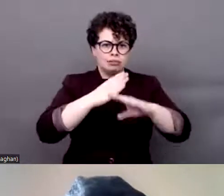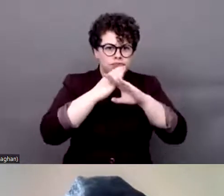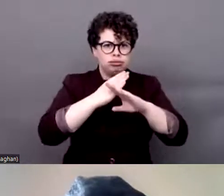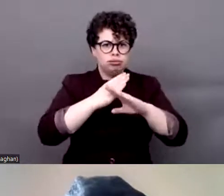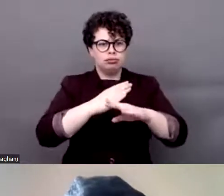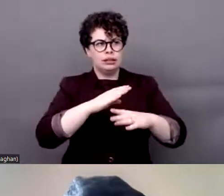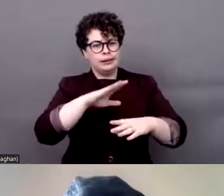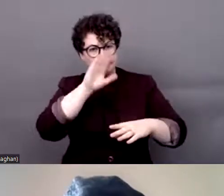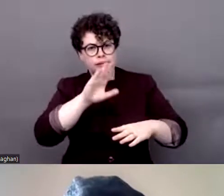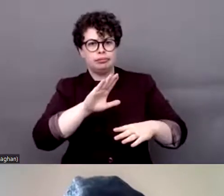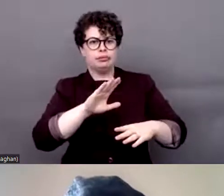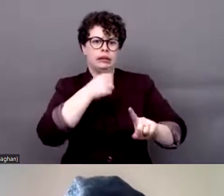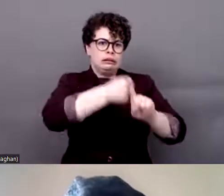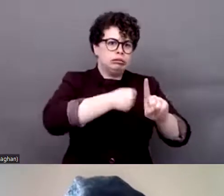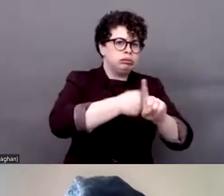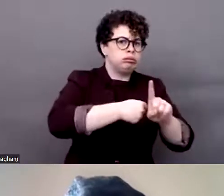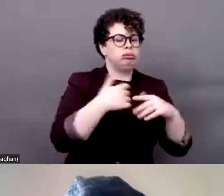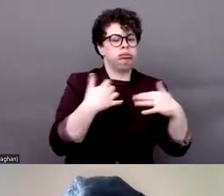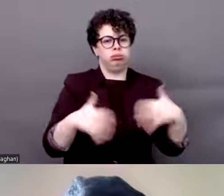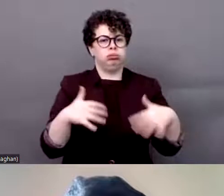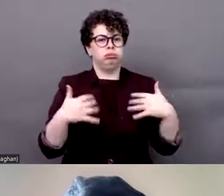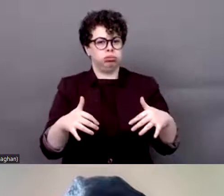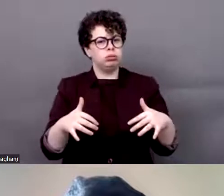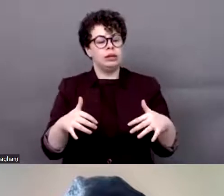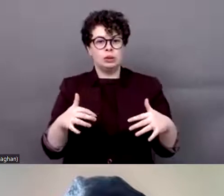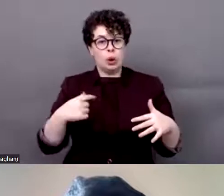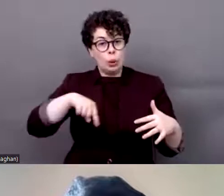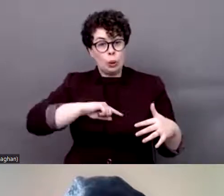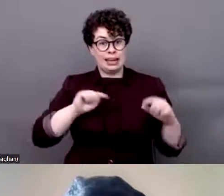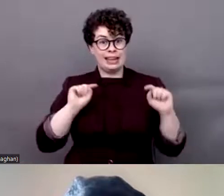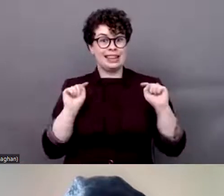So we are joining families of indigenous